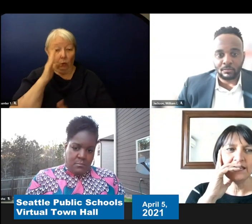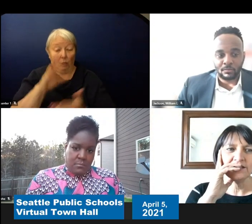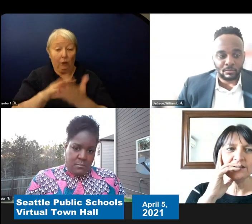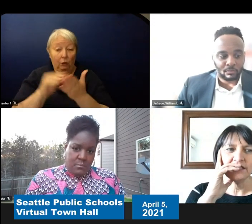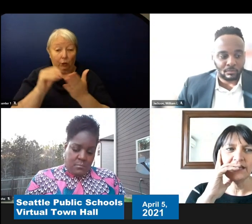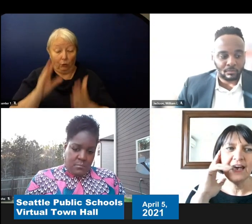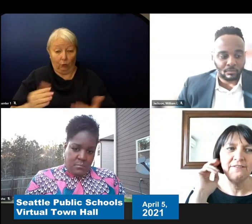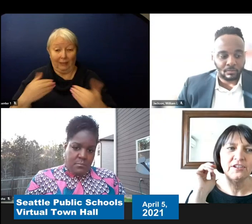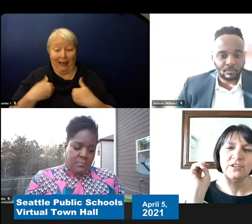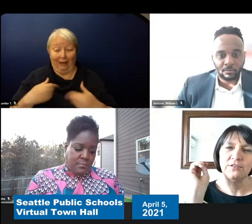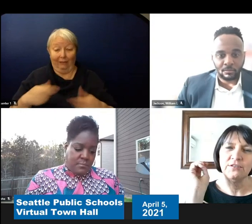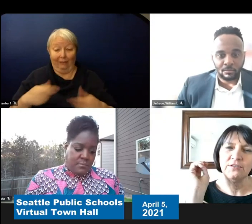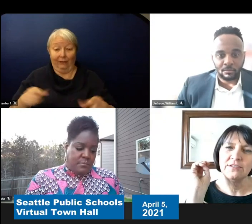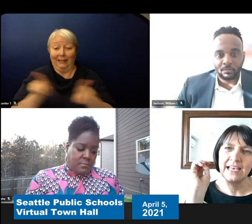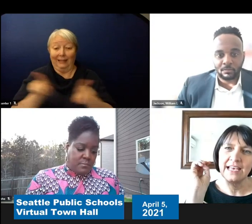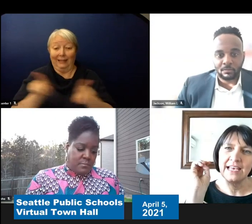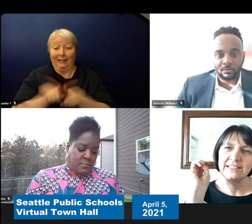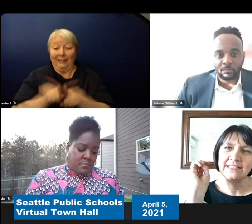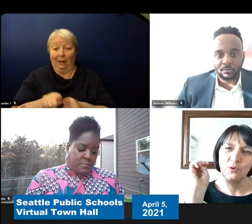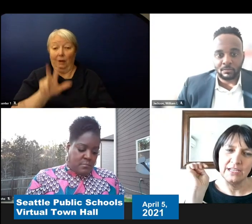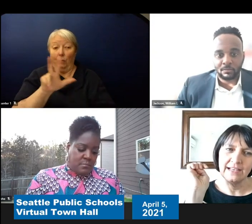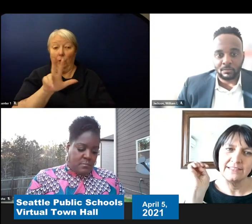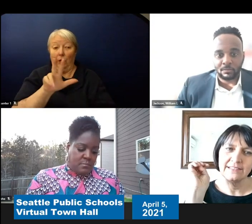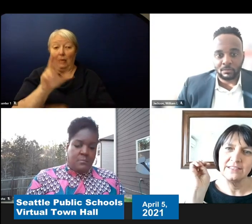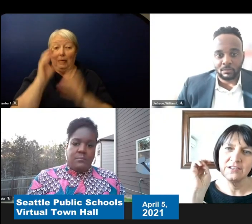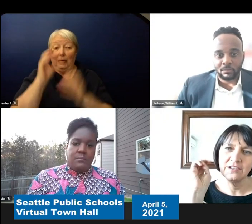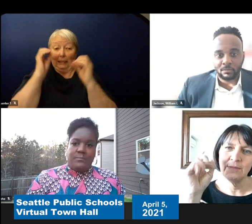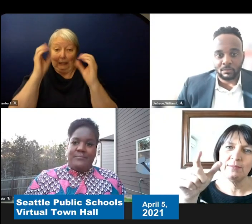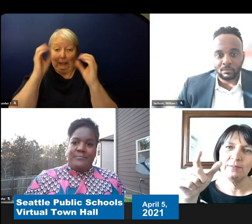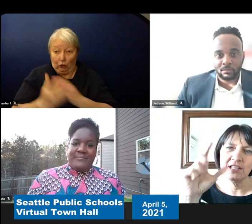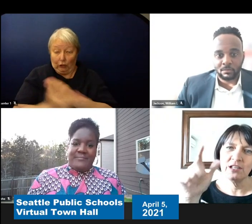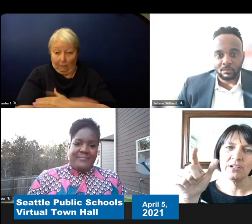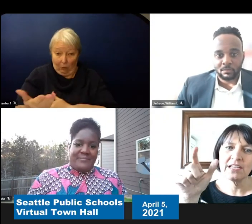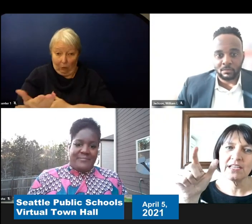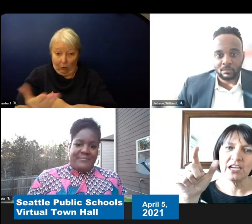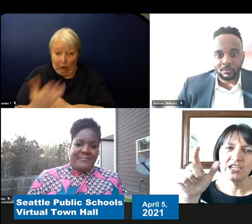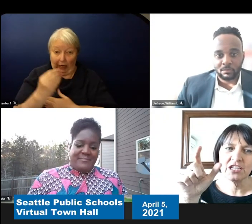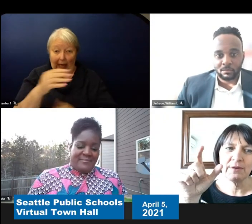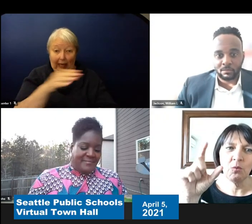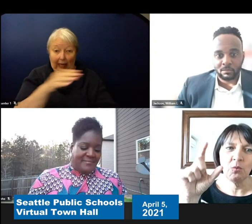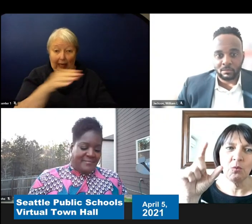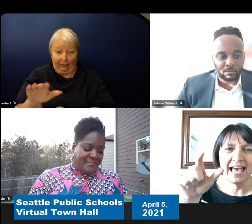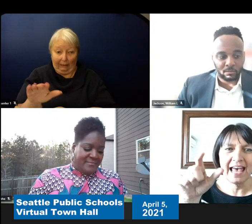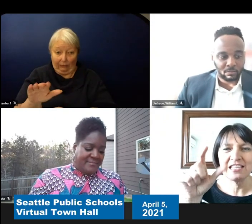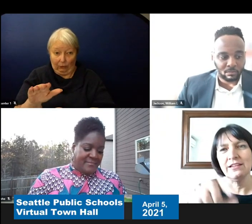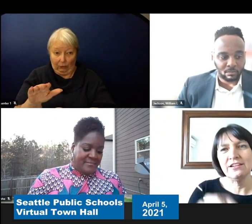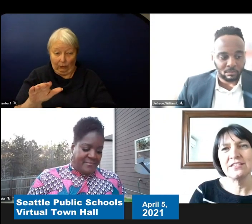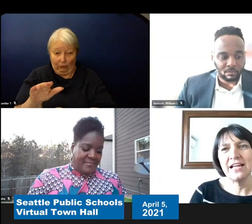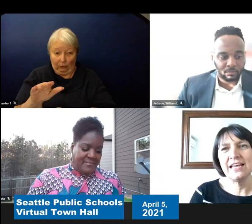in the afternoons as their morning classes and so maybe just a little more discussion about what that split looks like.